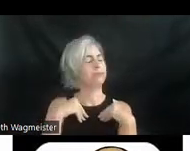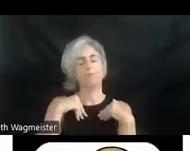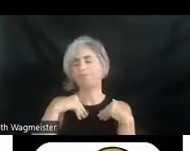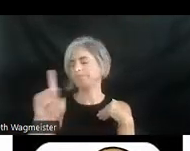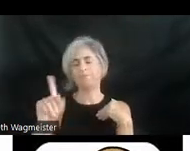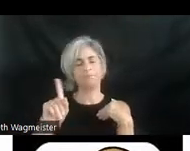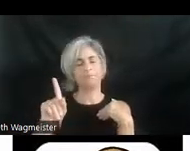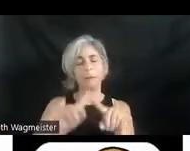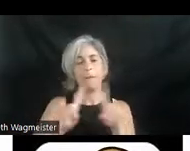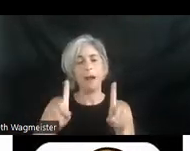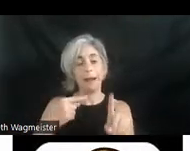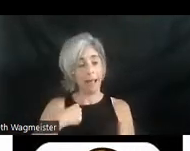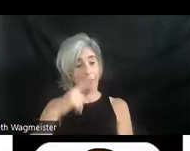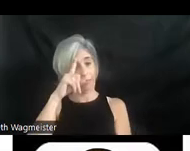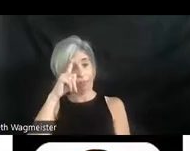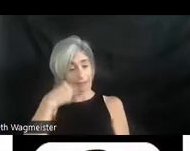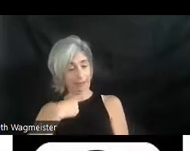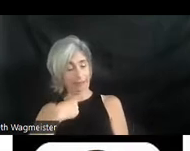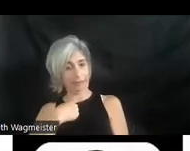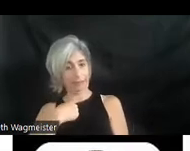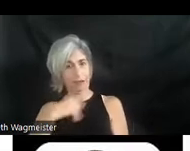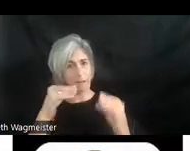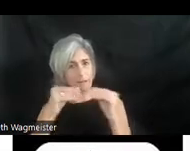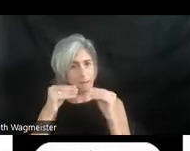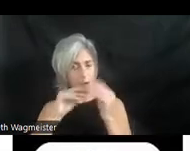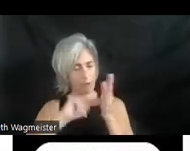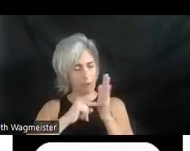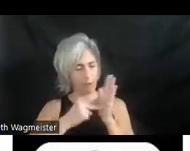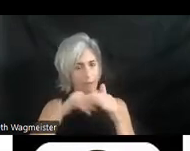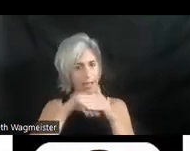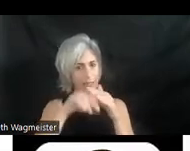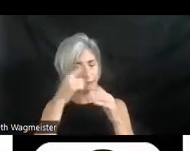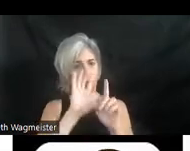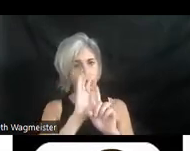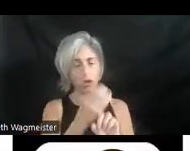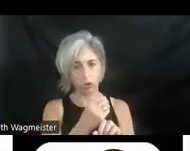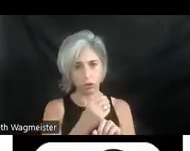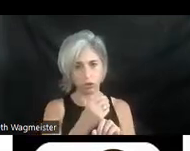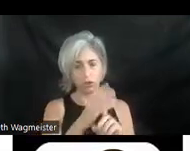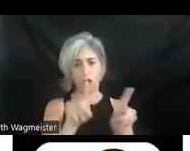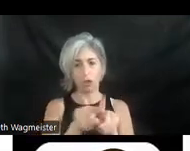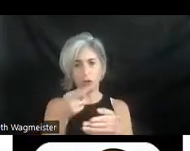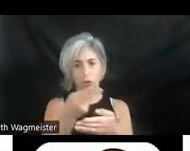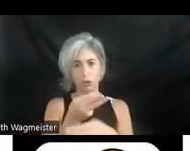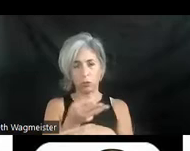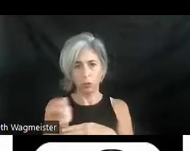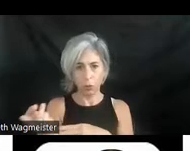I think that with more meaningful access to culture and its resources, people become more